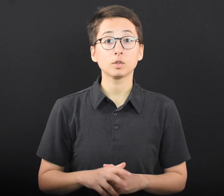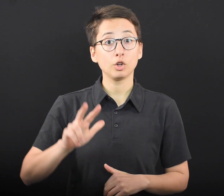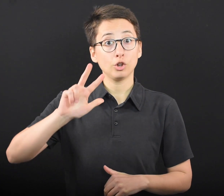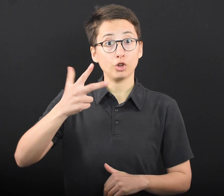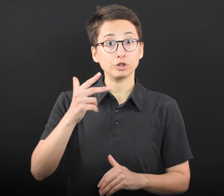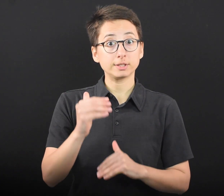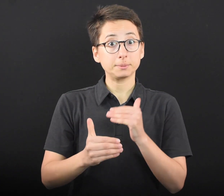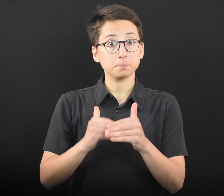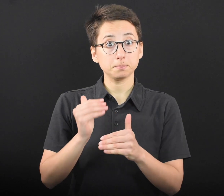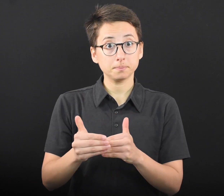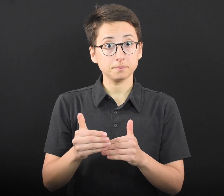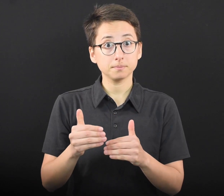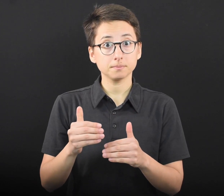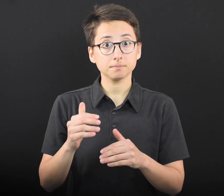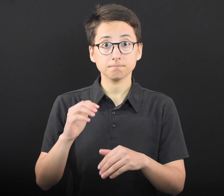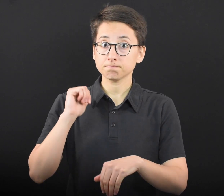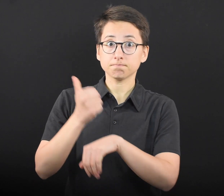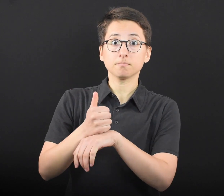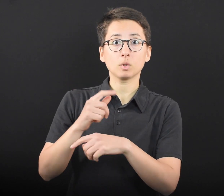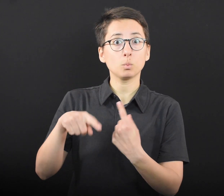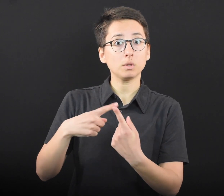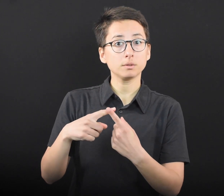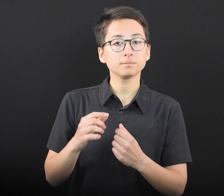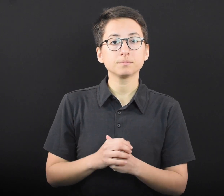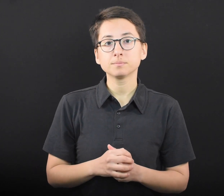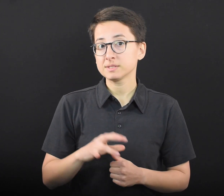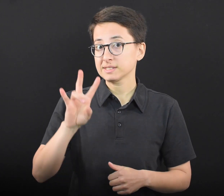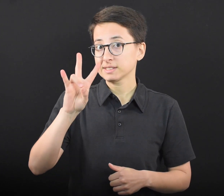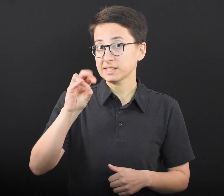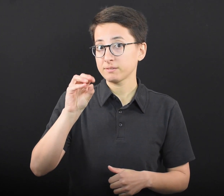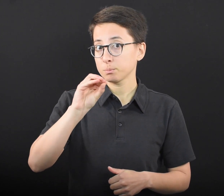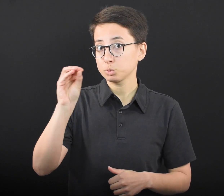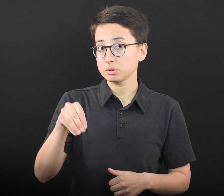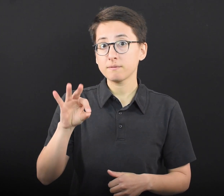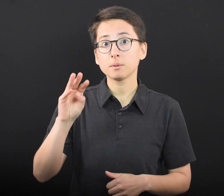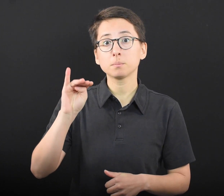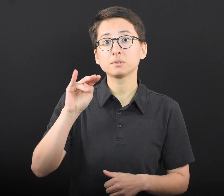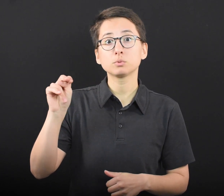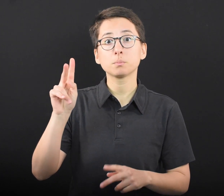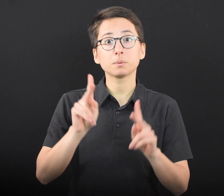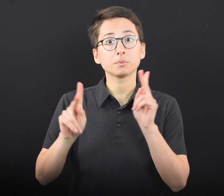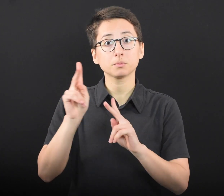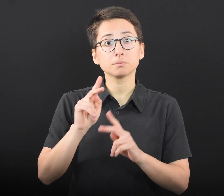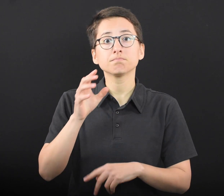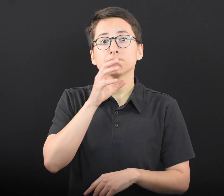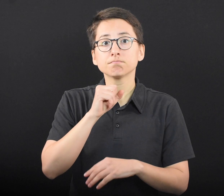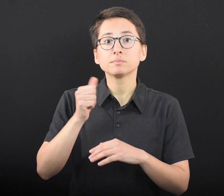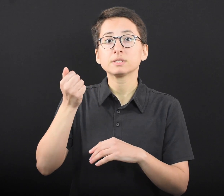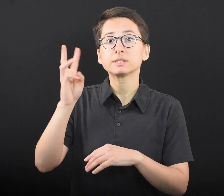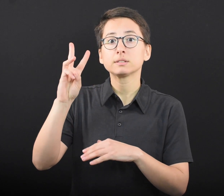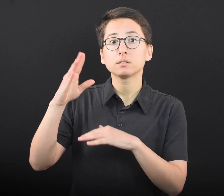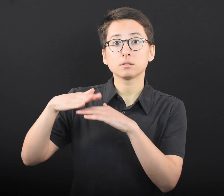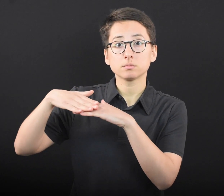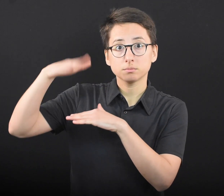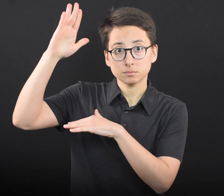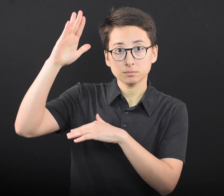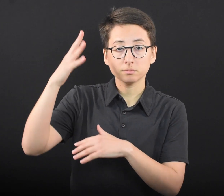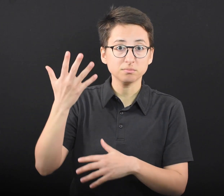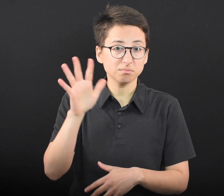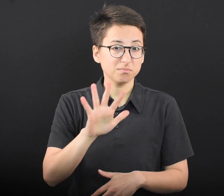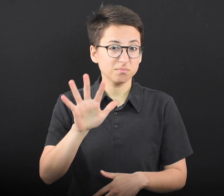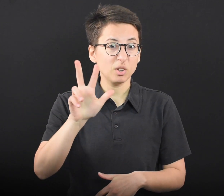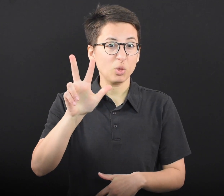The third step takes place once 70 percent of Minnesotans age 16 years and older – 3,087,404